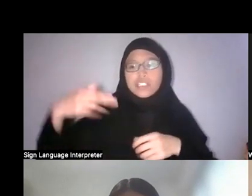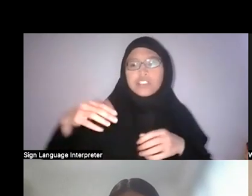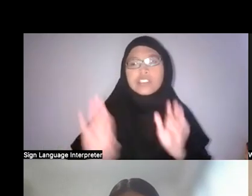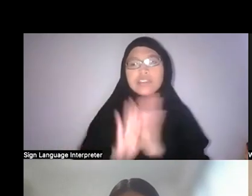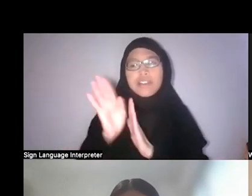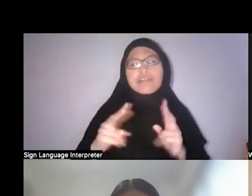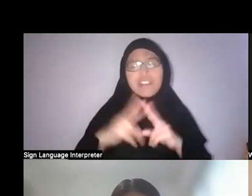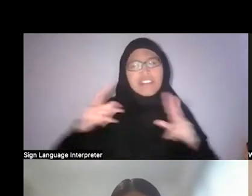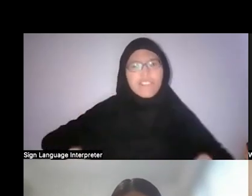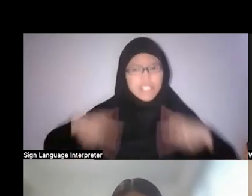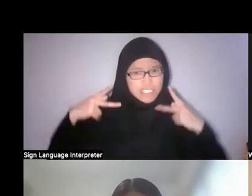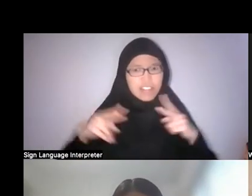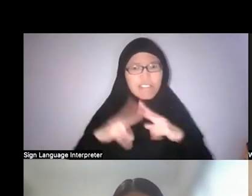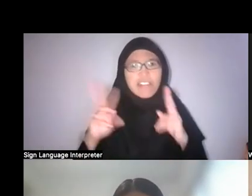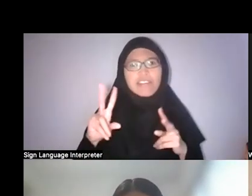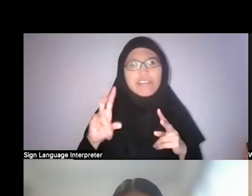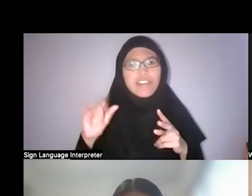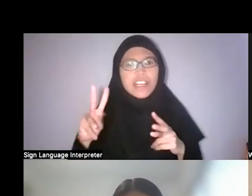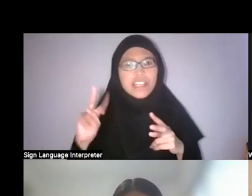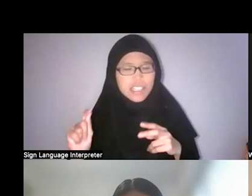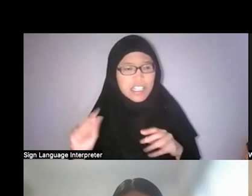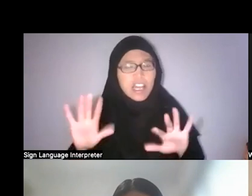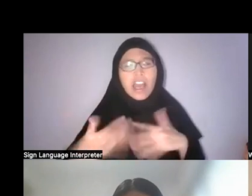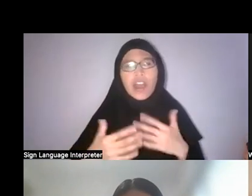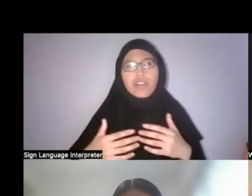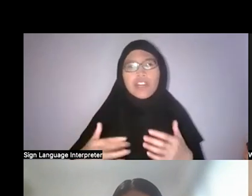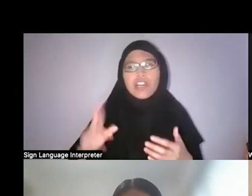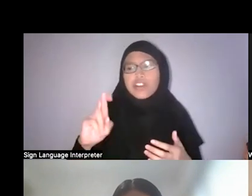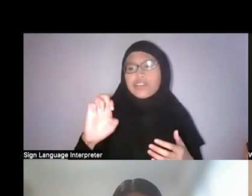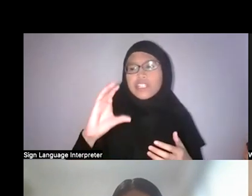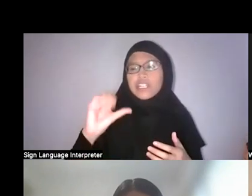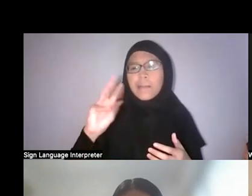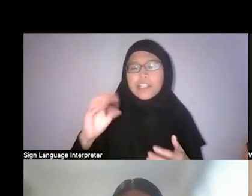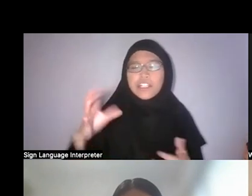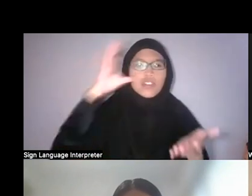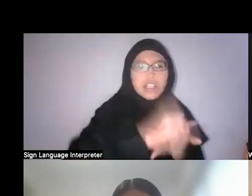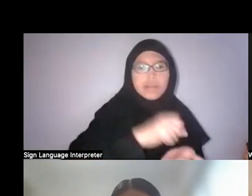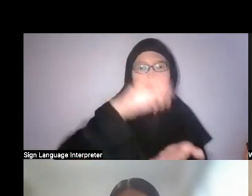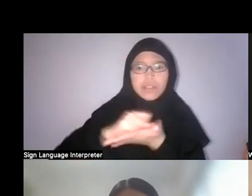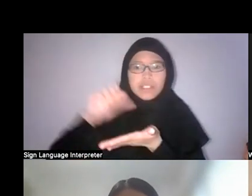It’s really how, you know, the reclamation, the levelling of the hills, the filling in of swamps.